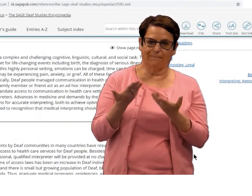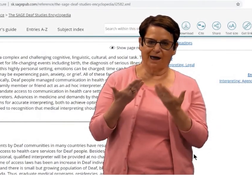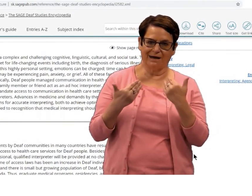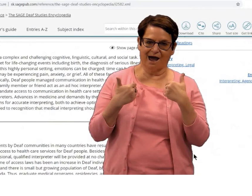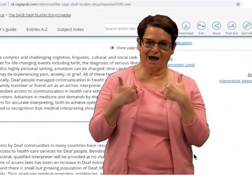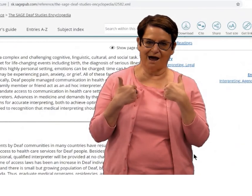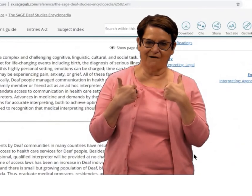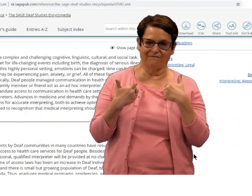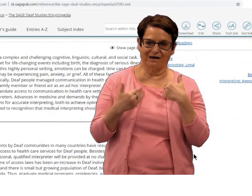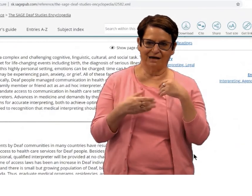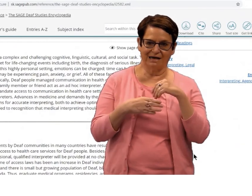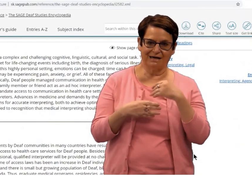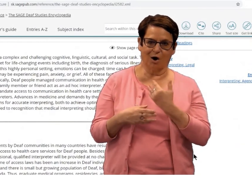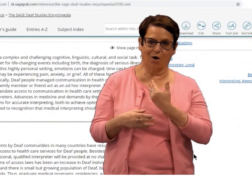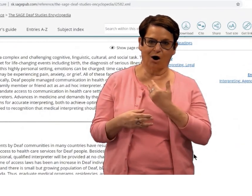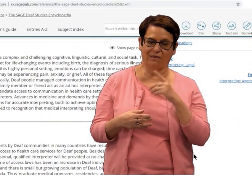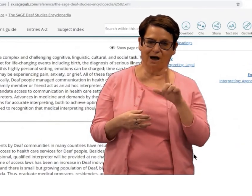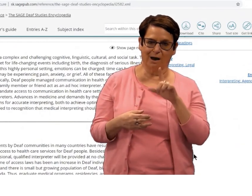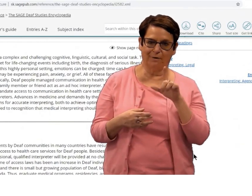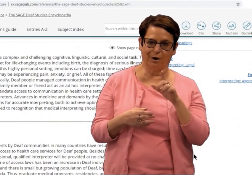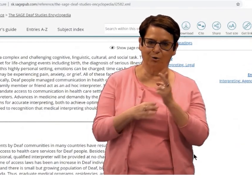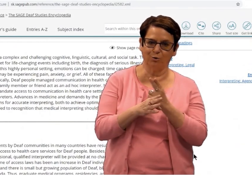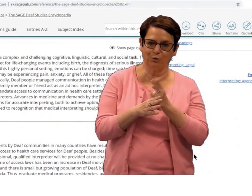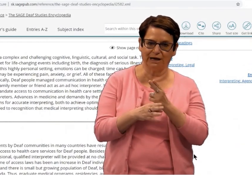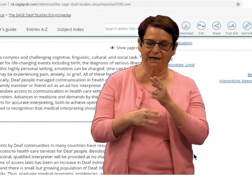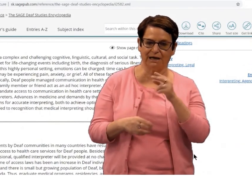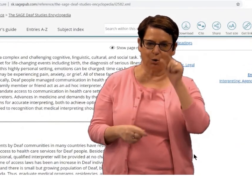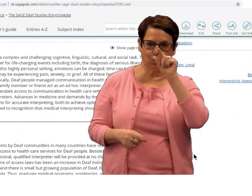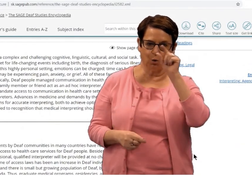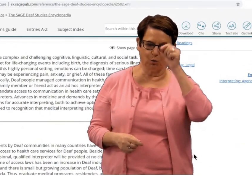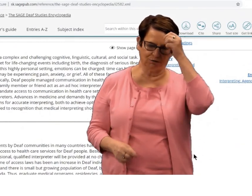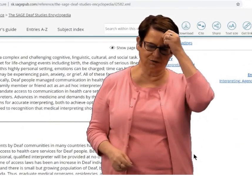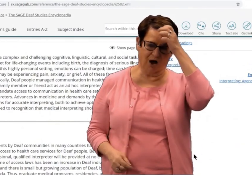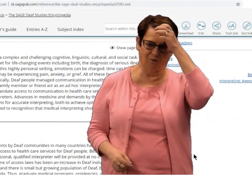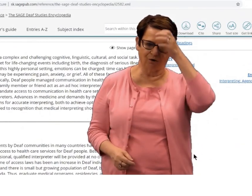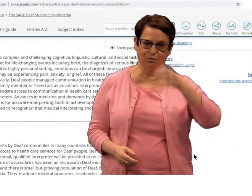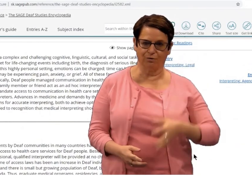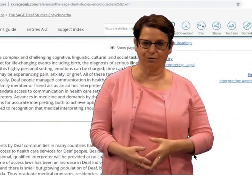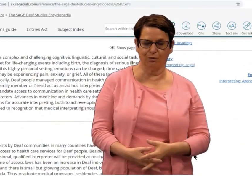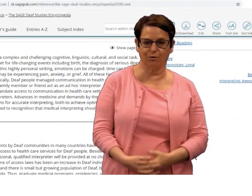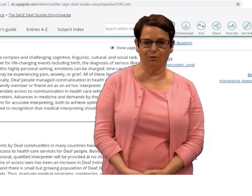that we may have in our library, using Google Scholar.